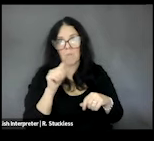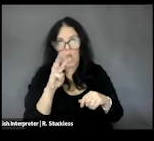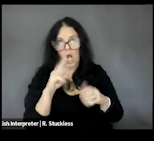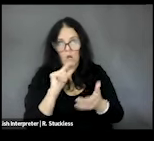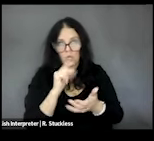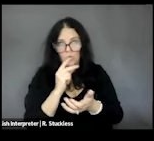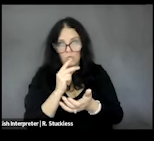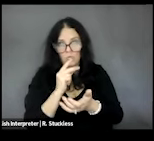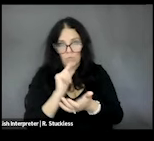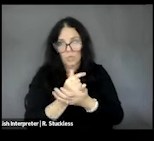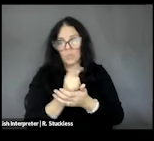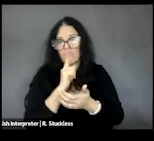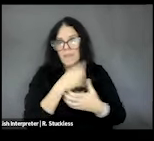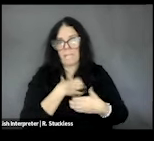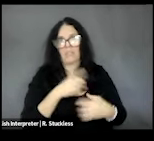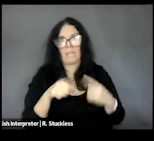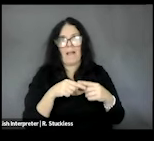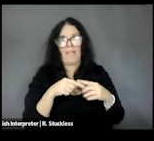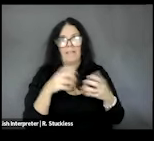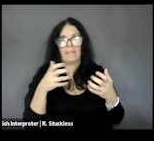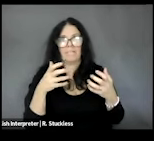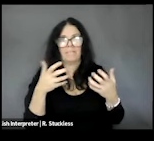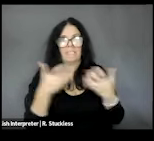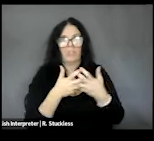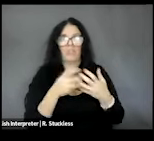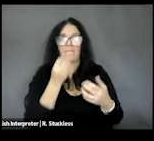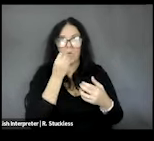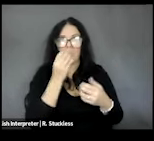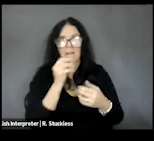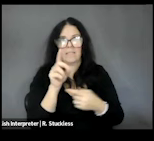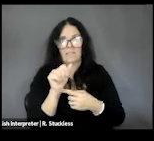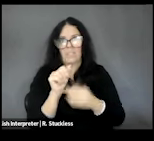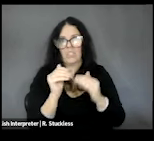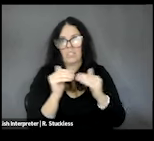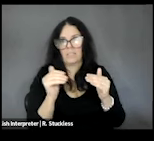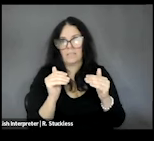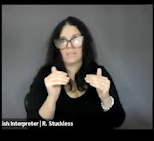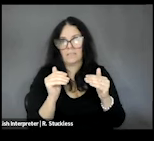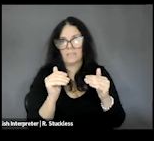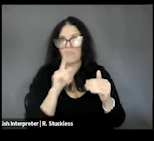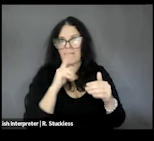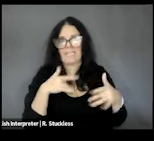intersection of food and disability justice. So, I'm really excited to be here today to talk about